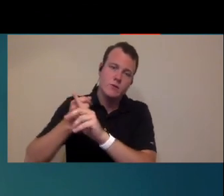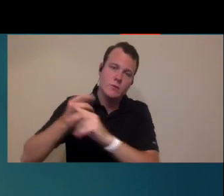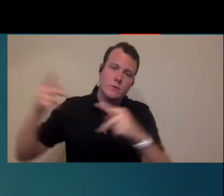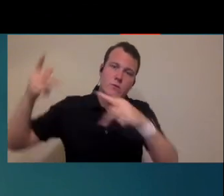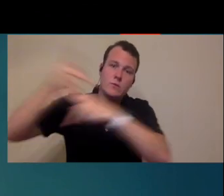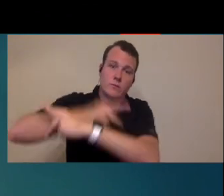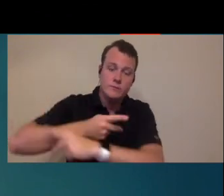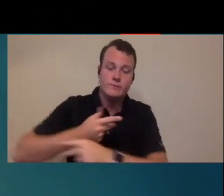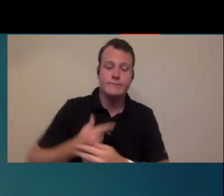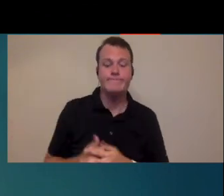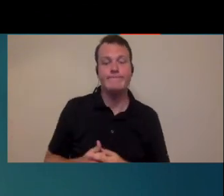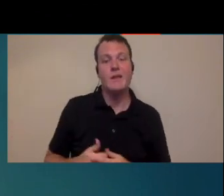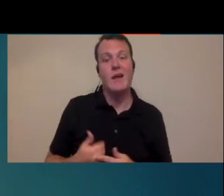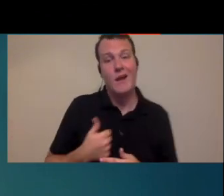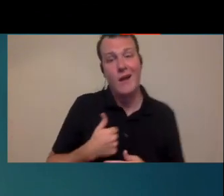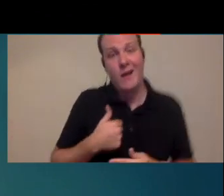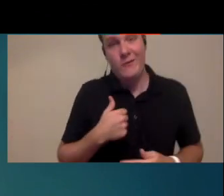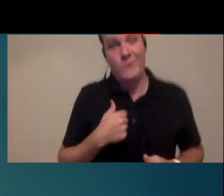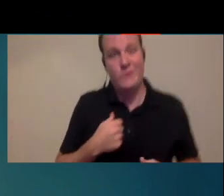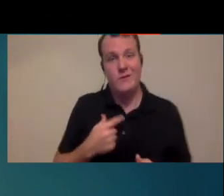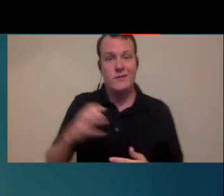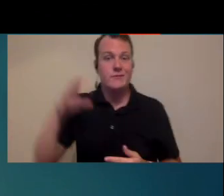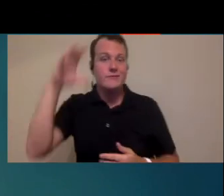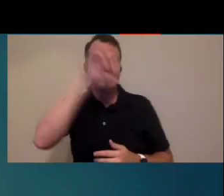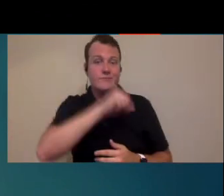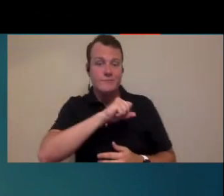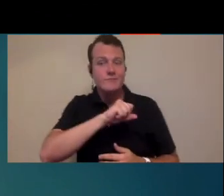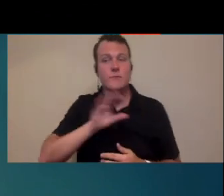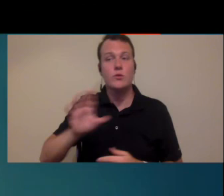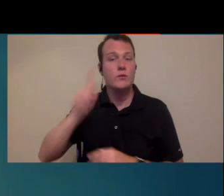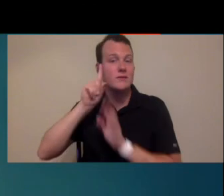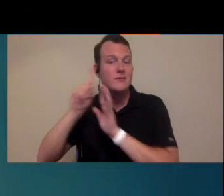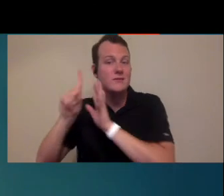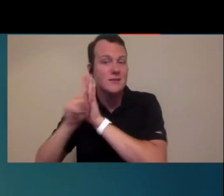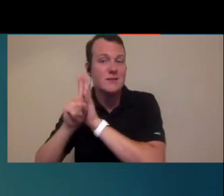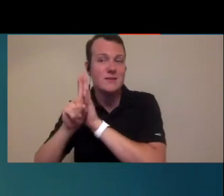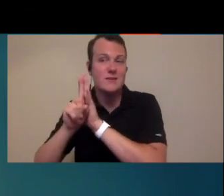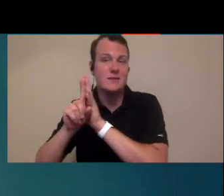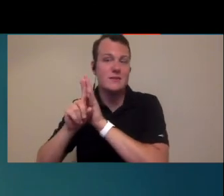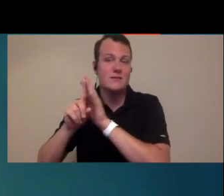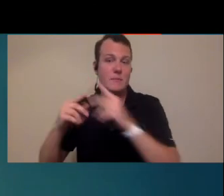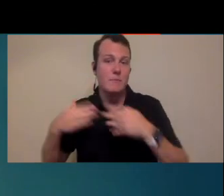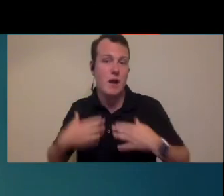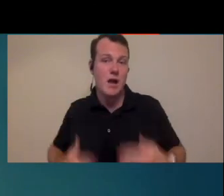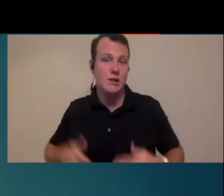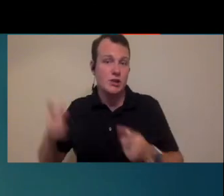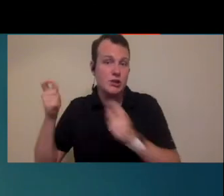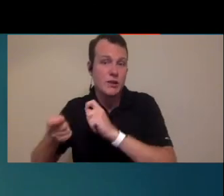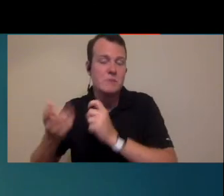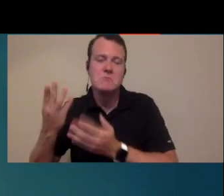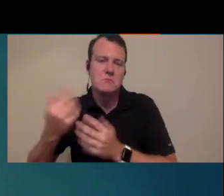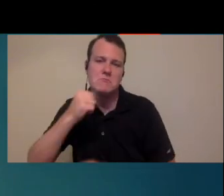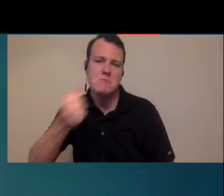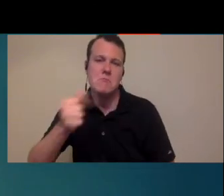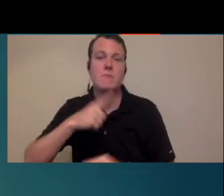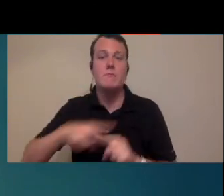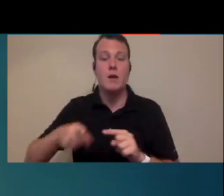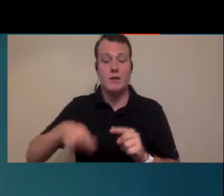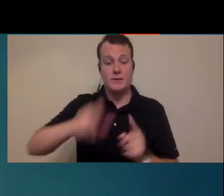worse well I would guess that the tinnitus itself or any physiological changes probably haven't but certainly distress and the distress of the current